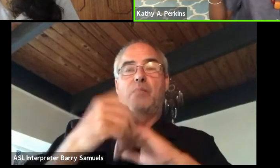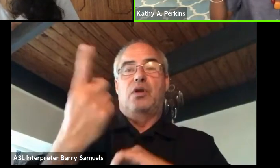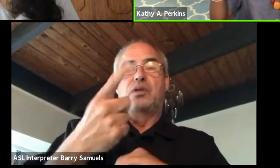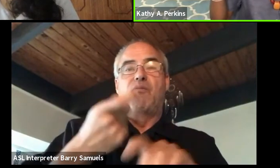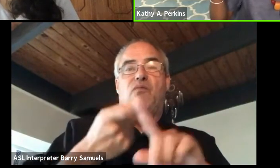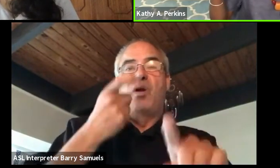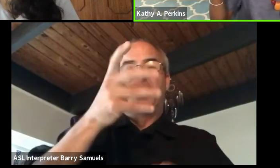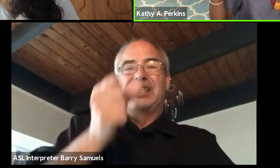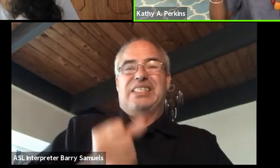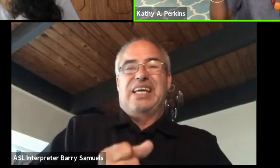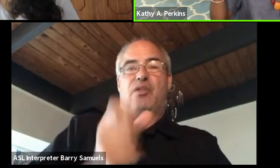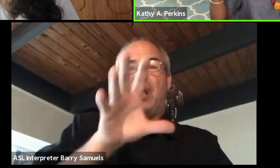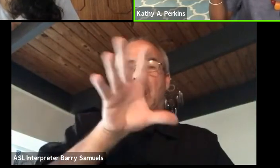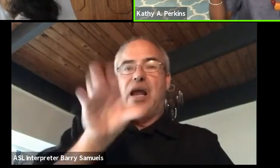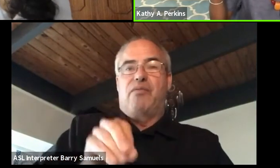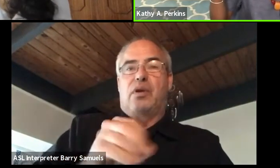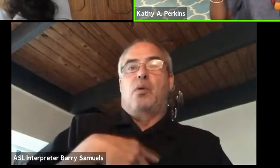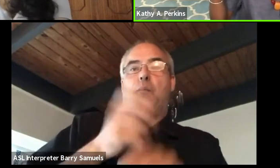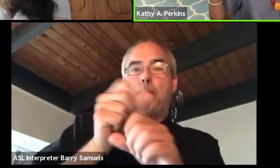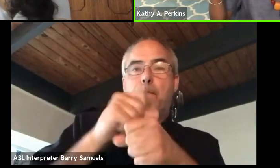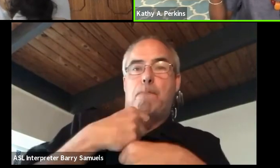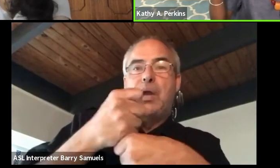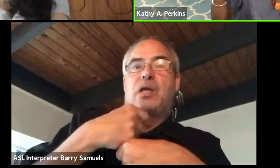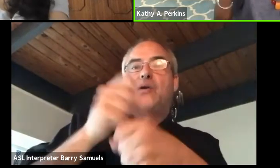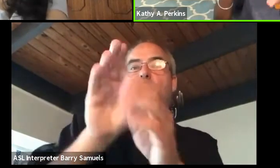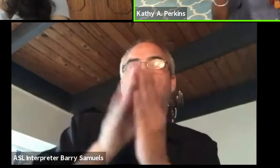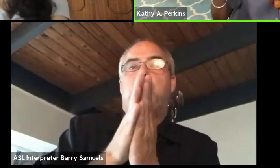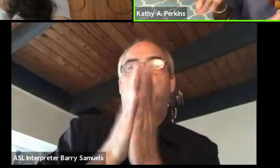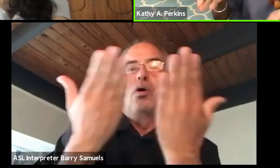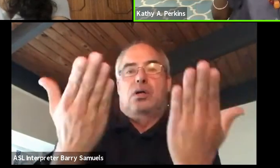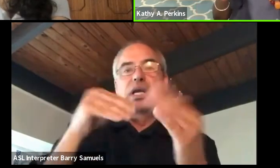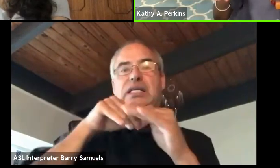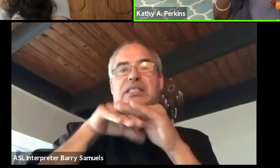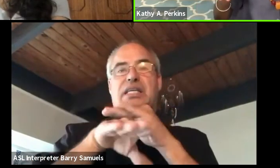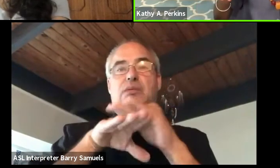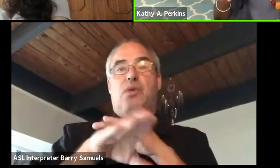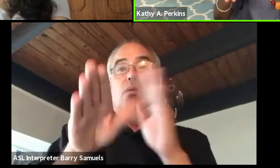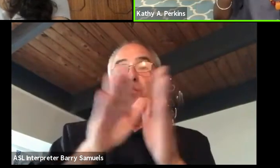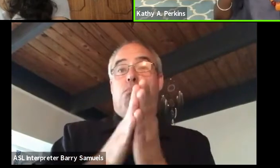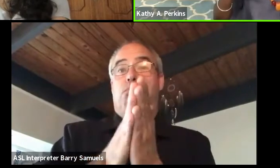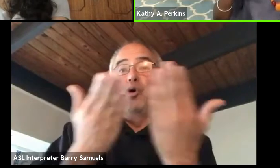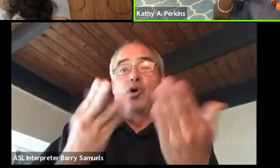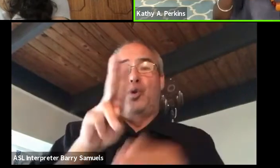so we can make the book accessible because a book in the US that $30,